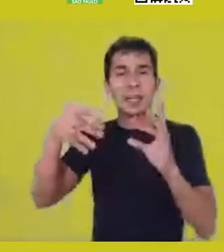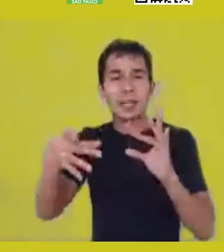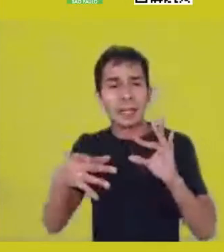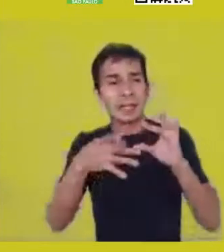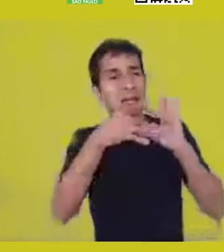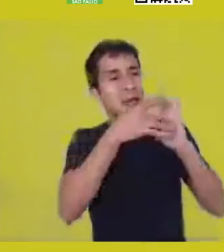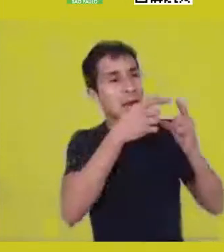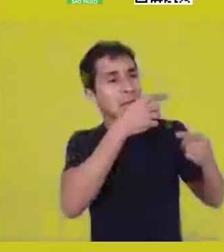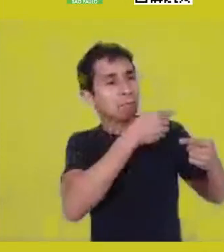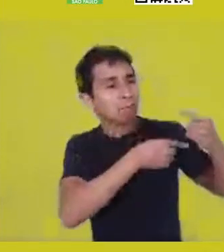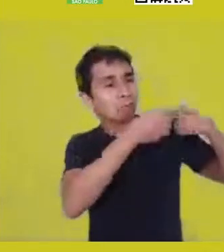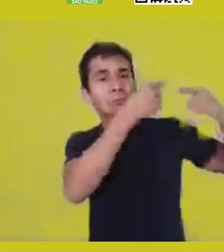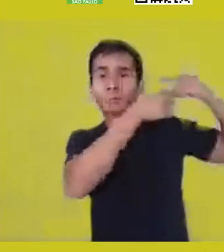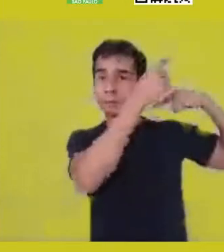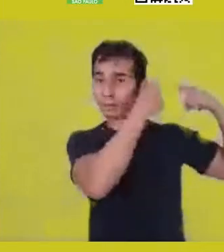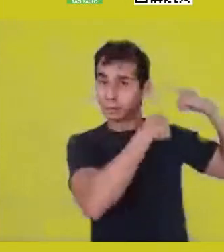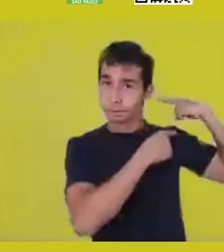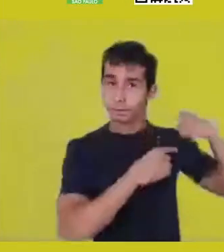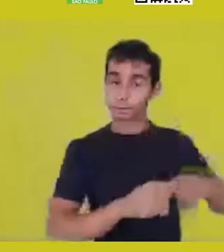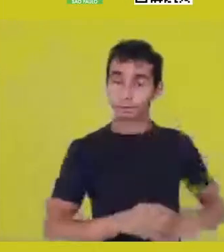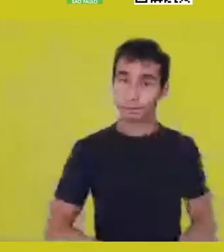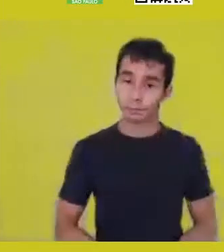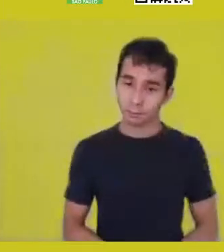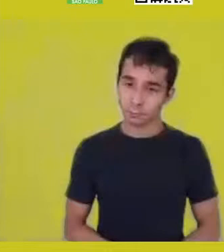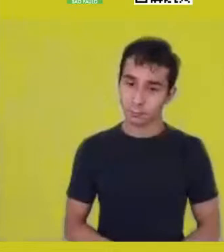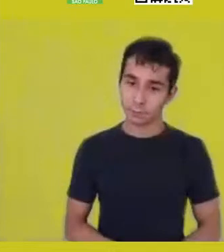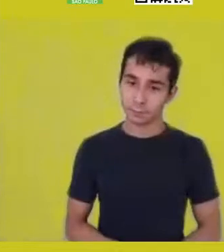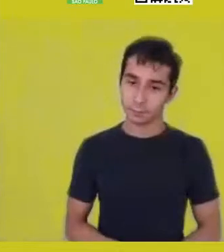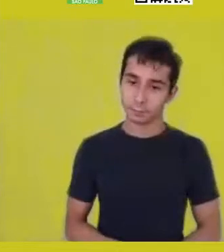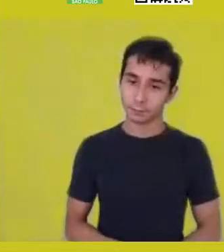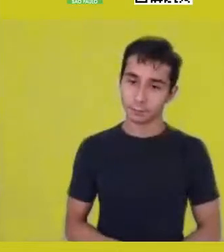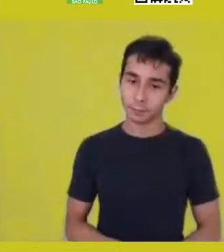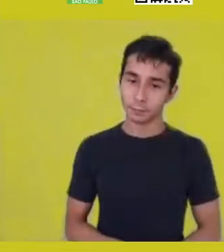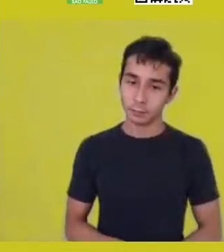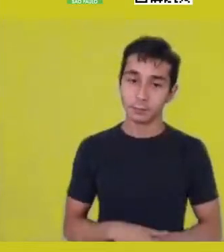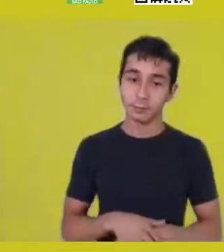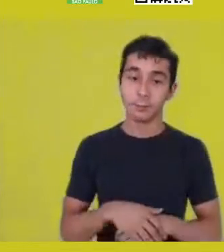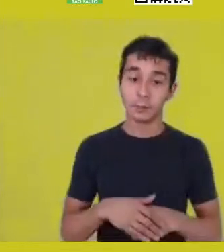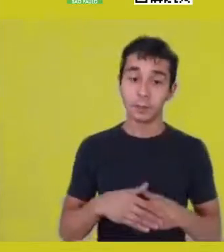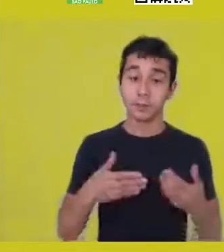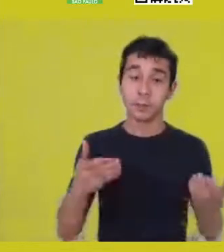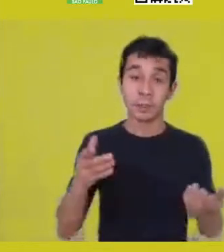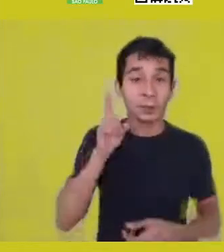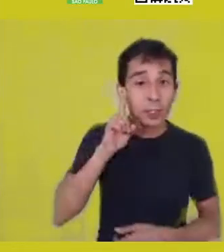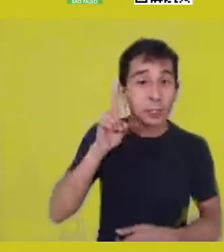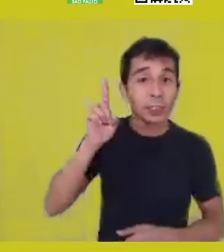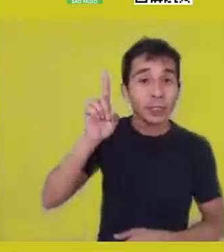which imprints on daily life the experience of this Africanity